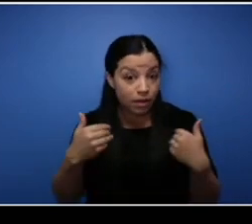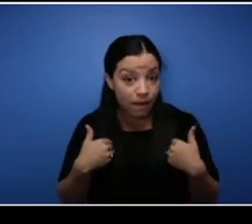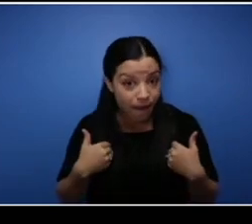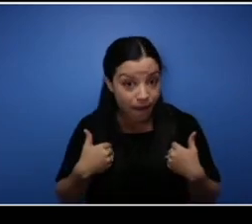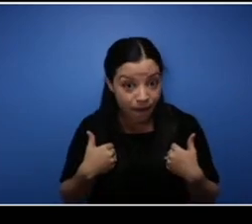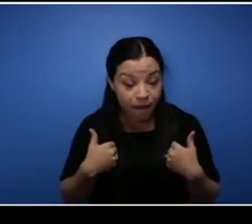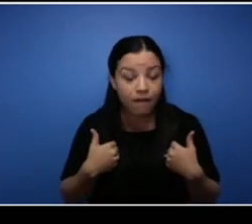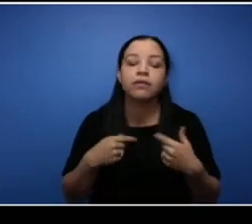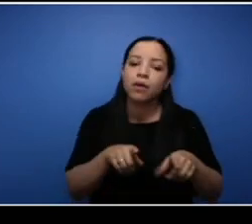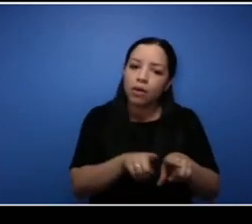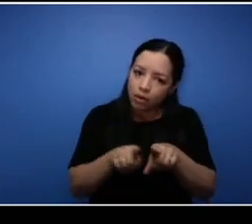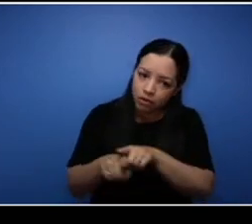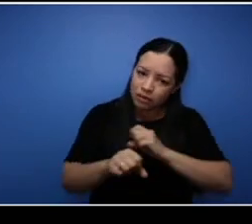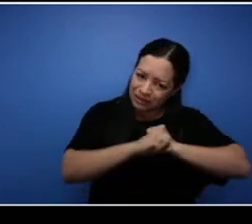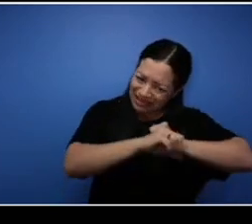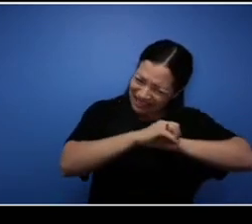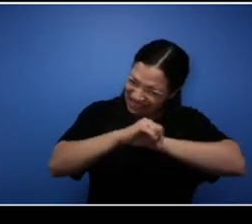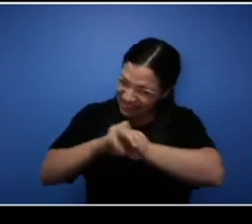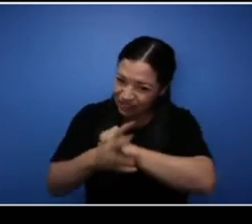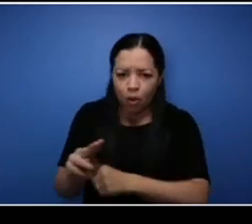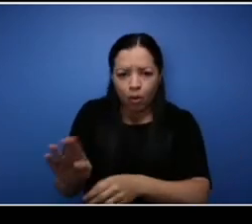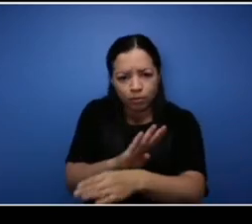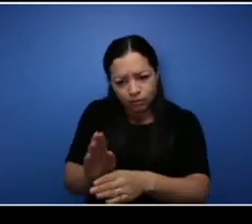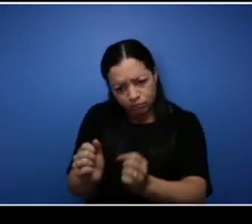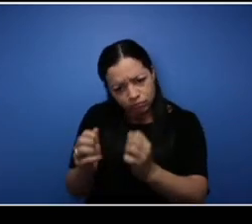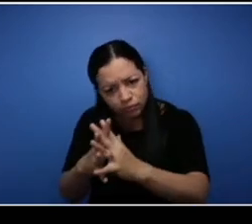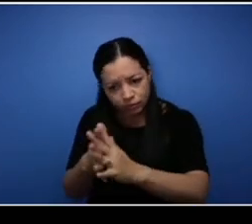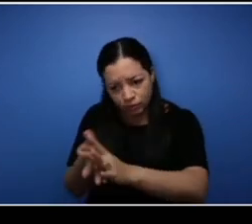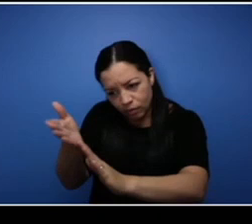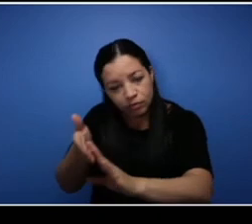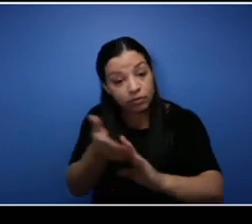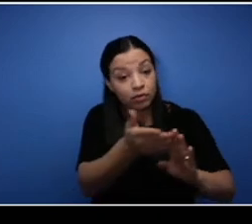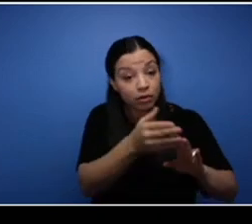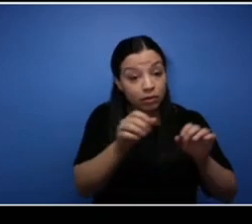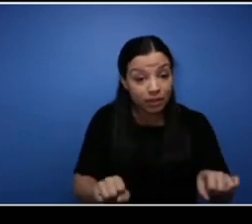in promoting entrepreneurship and dedicated staff like Sheri Williams and others have